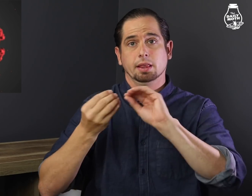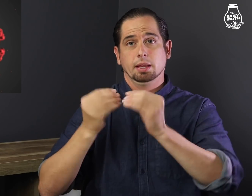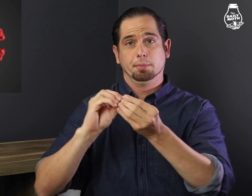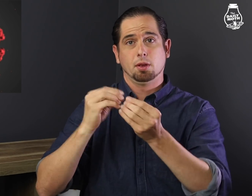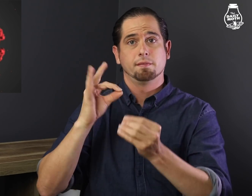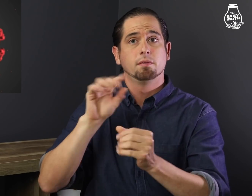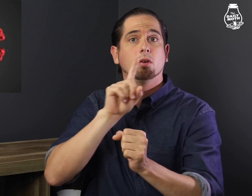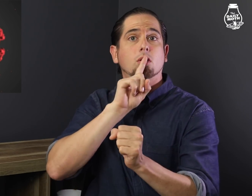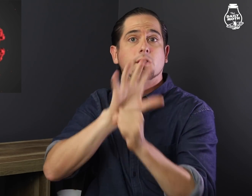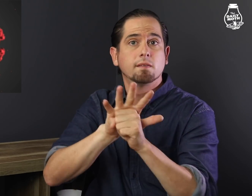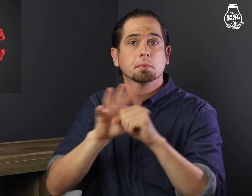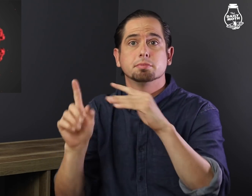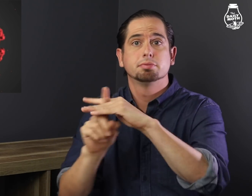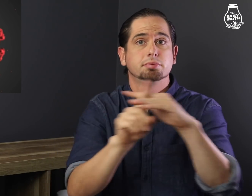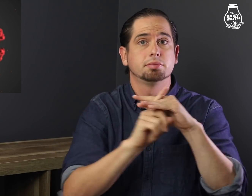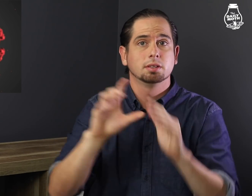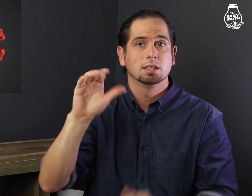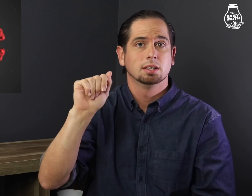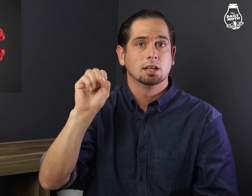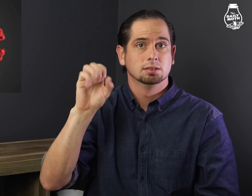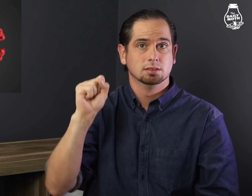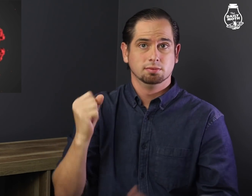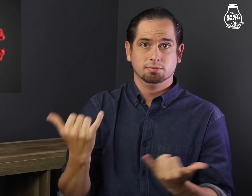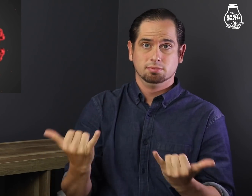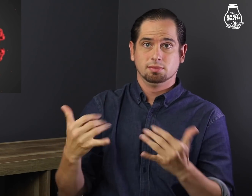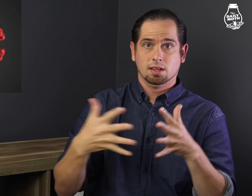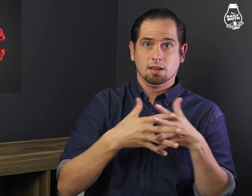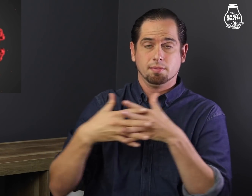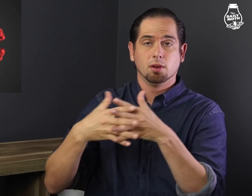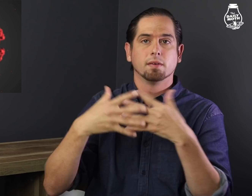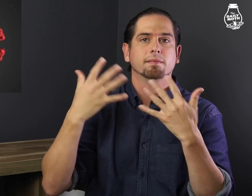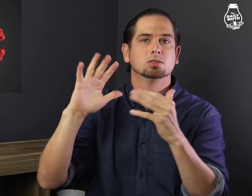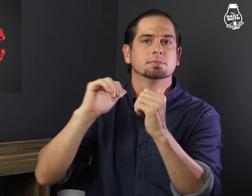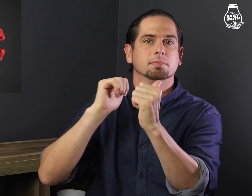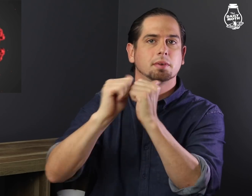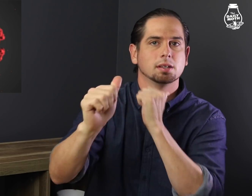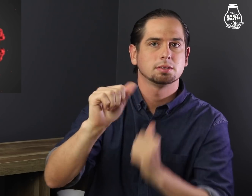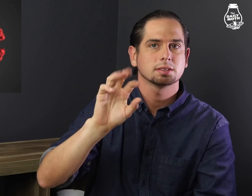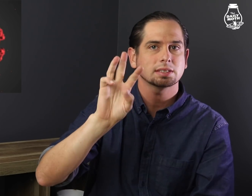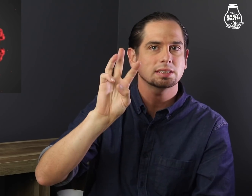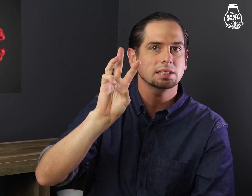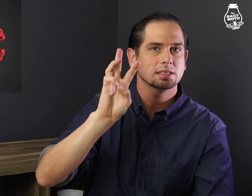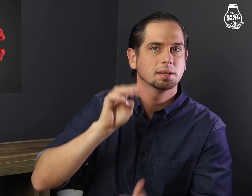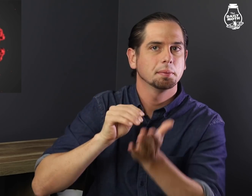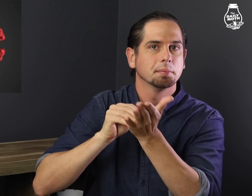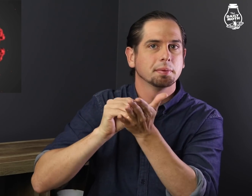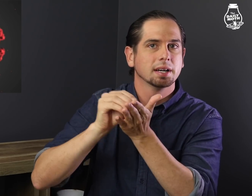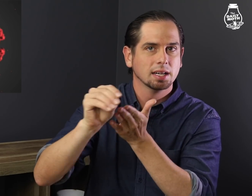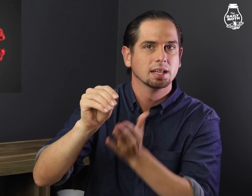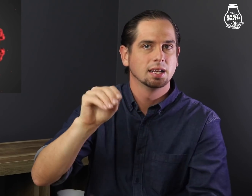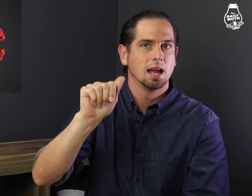The number of confirmed cases in the U.S. has surpassed 6 million